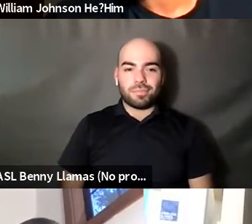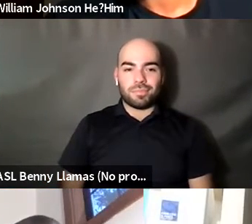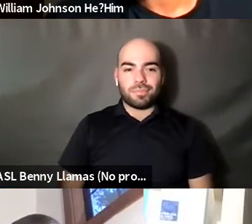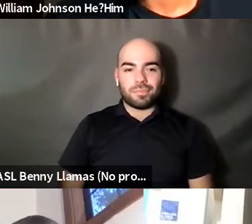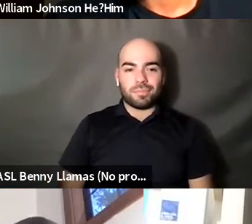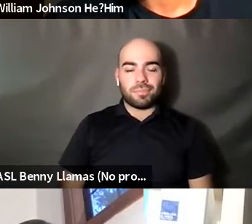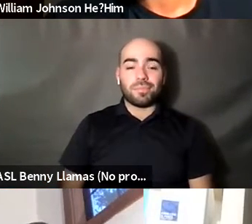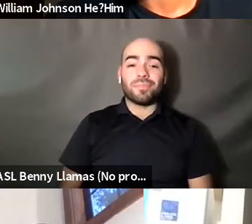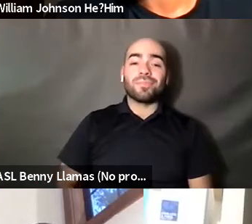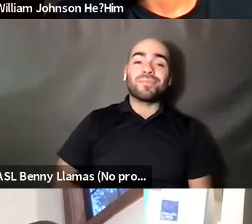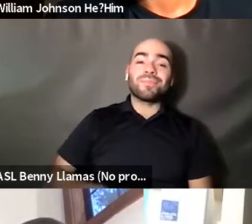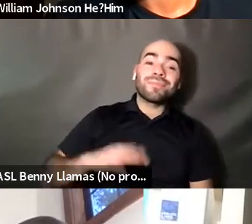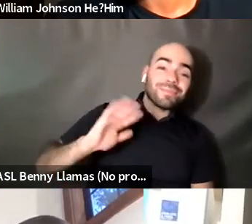Cynthia Guardado she/her: Hello everyone. Welcome.